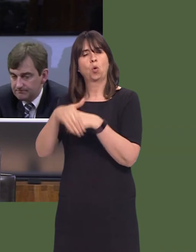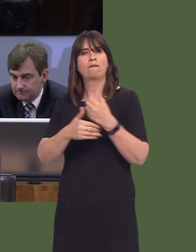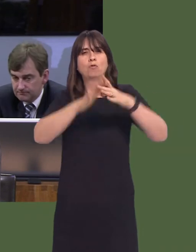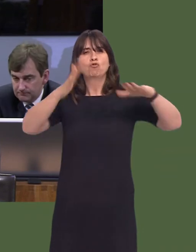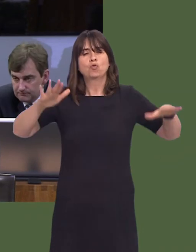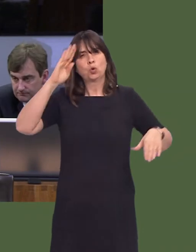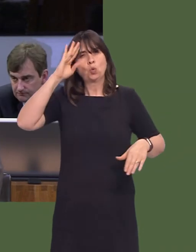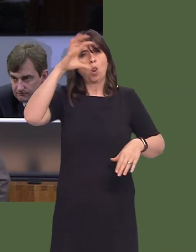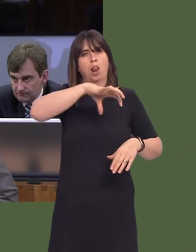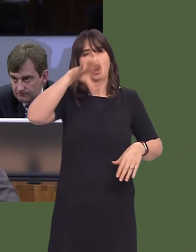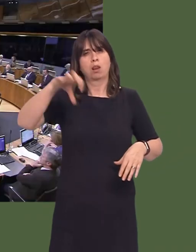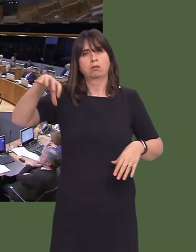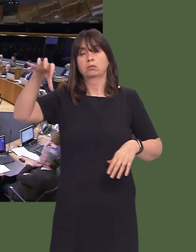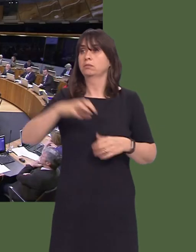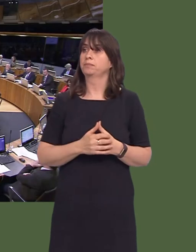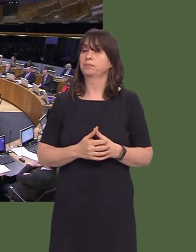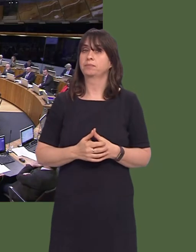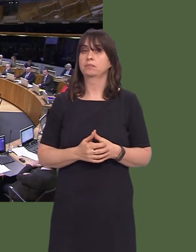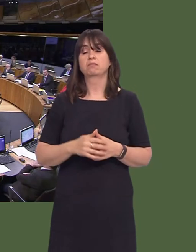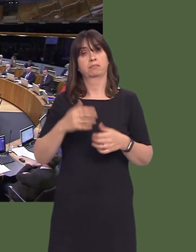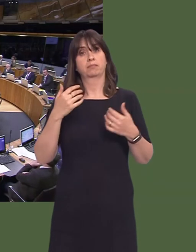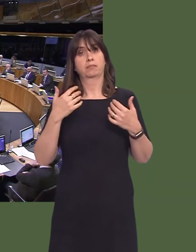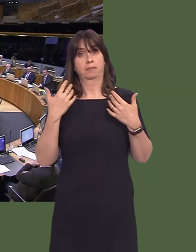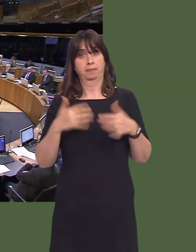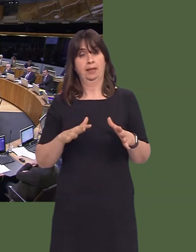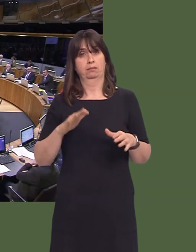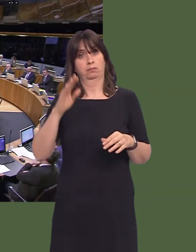Carwyn Jones AM: We recently consulted on strengthening the school organisation code